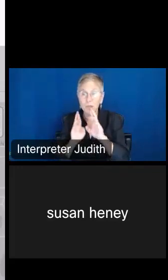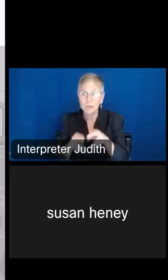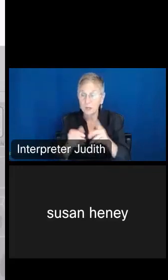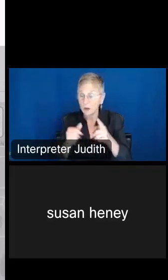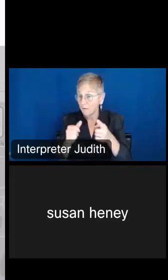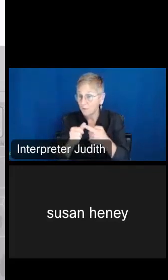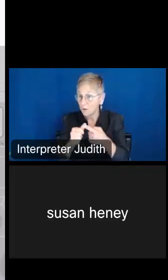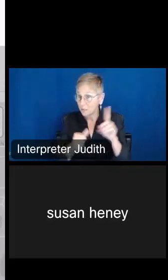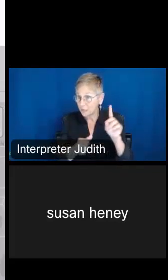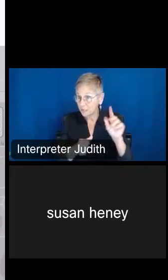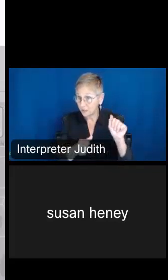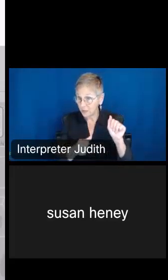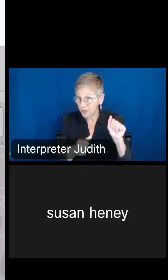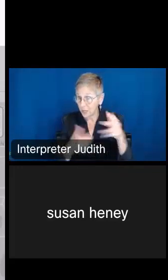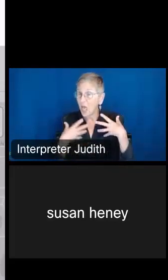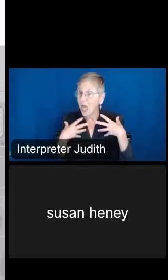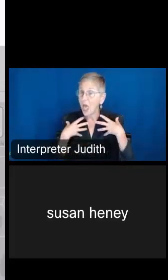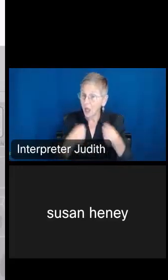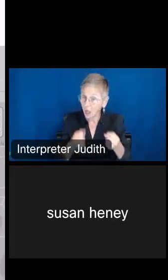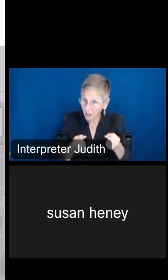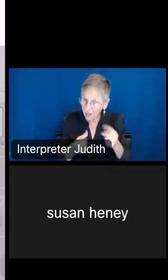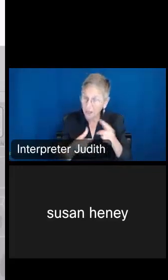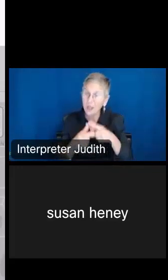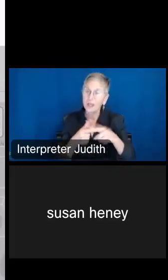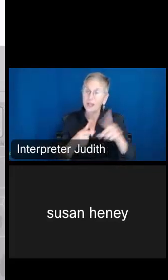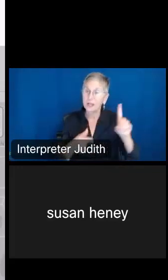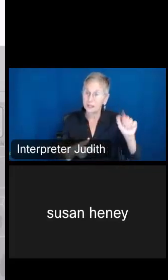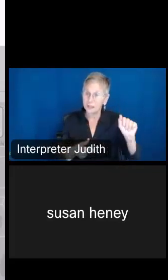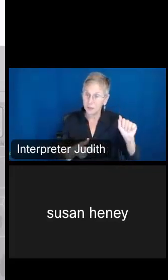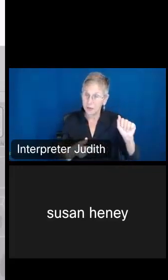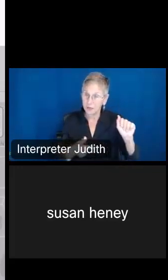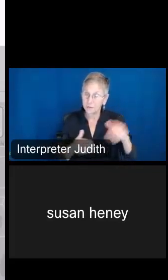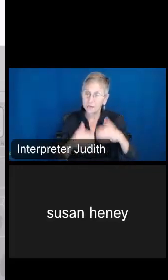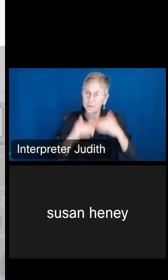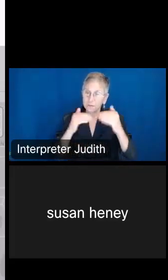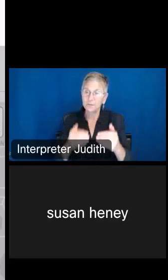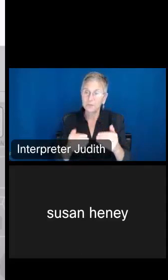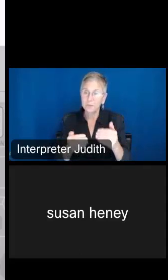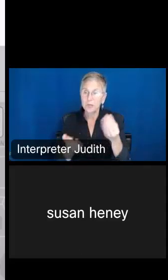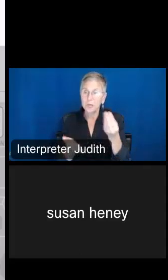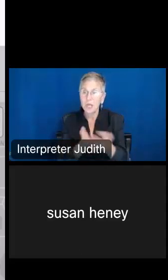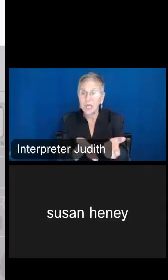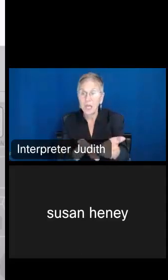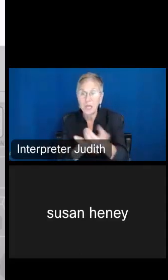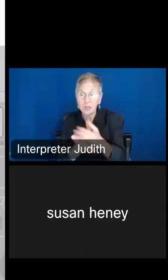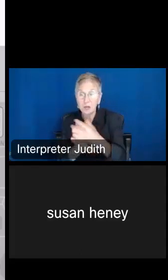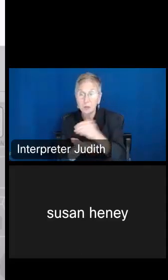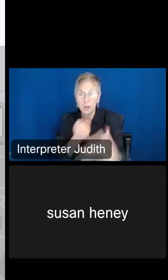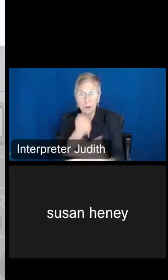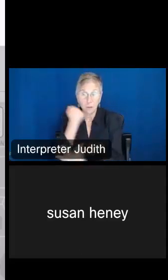so Health and then Disability, and then the next one is Income and Poverty, and then we